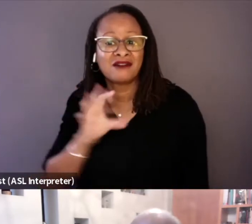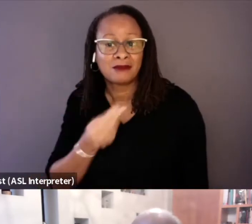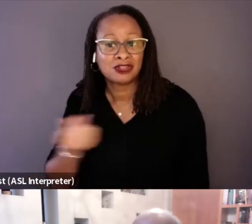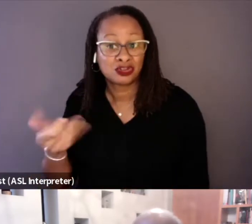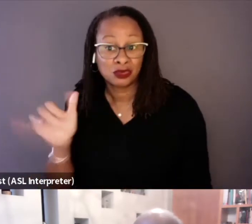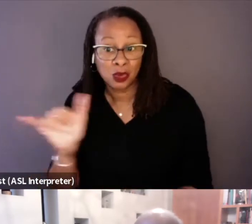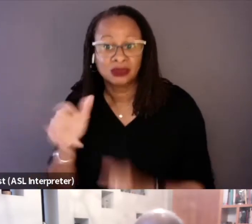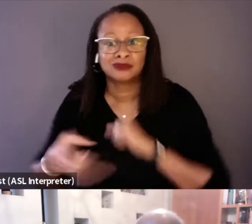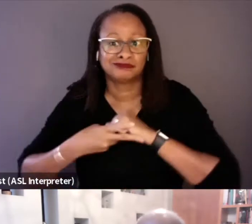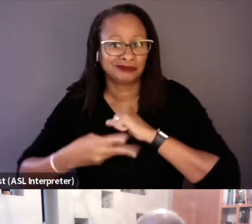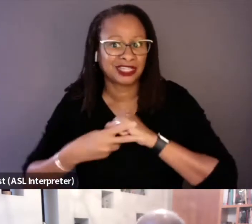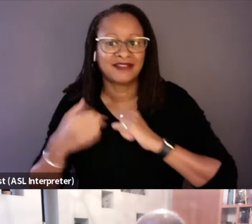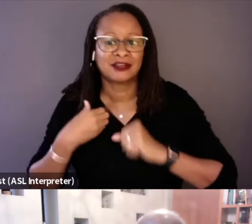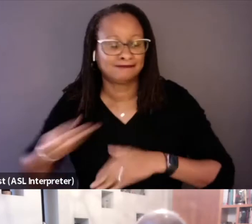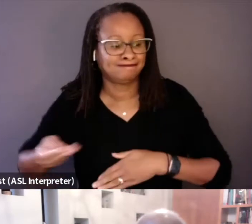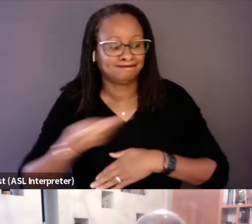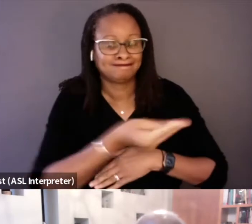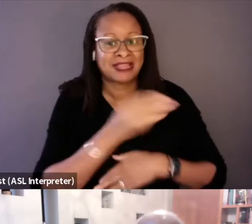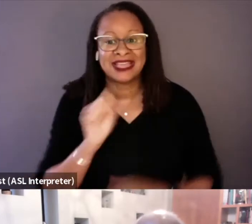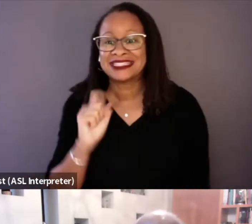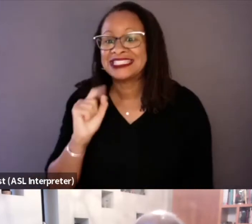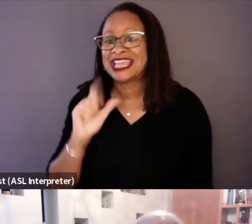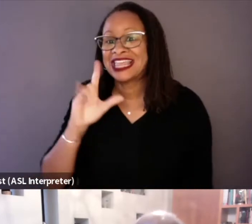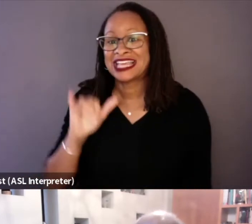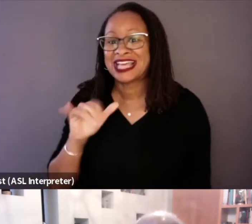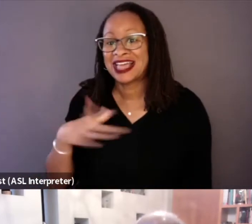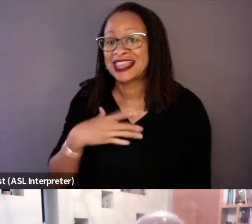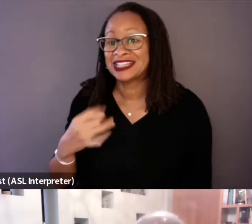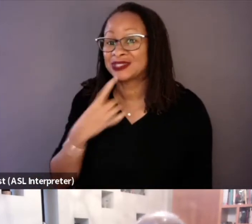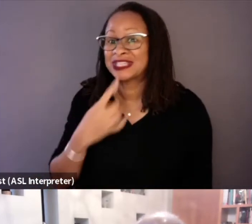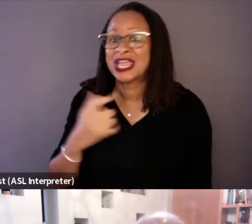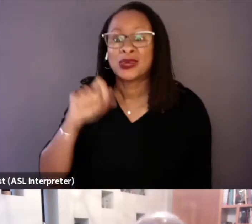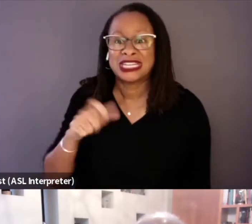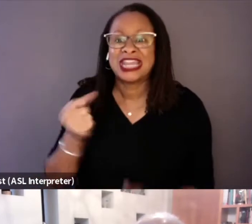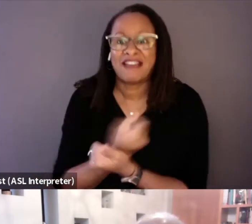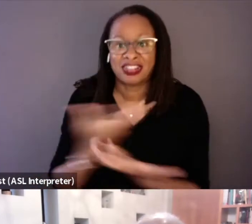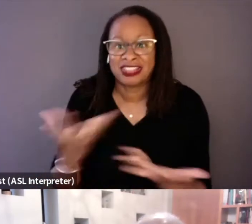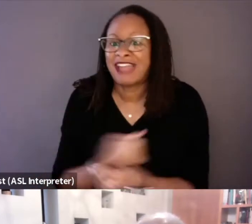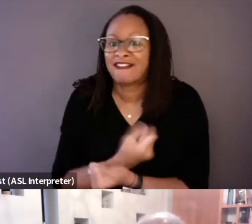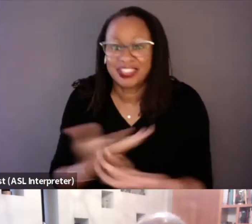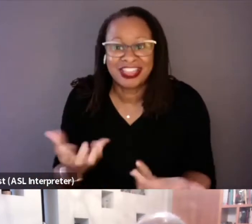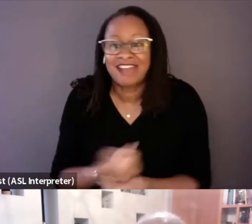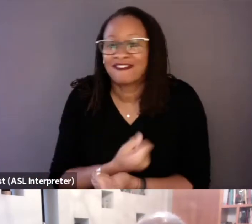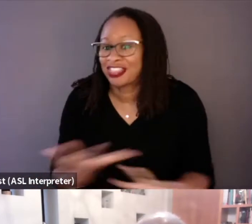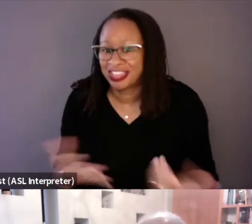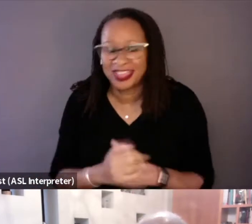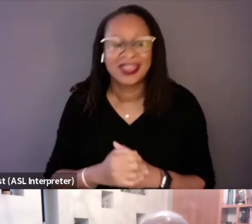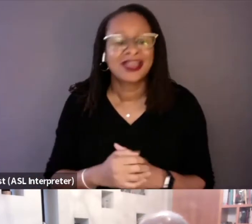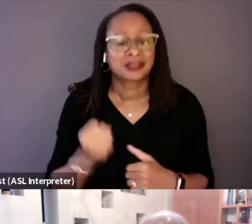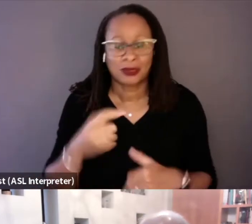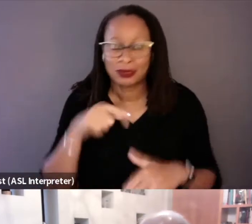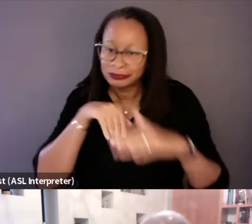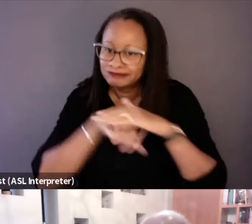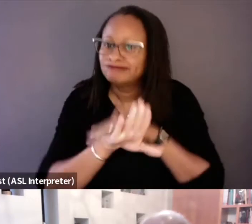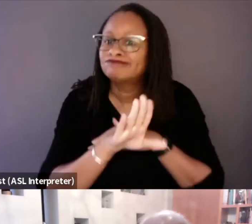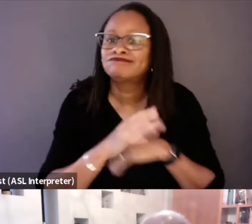And so Stanley likes to say that we have to get everything, everything, everything. So it really was a matter of going and then going back again, and again, and again,